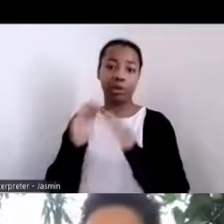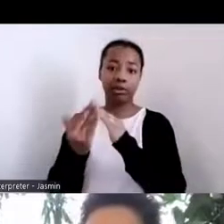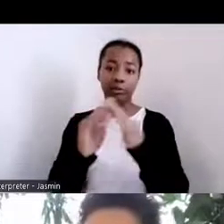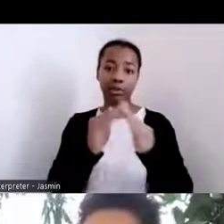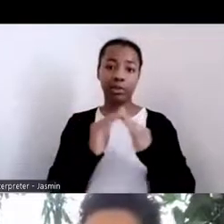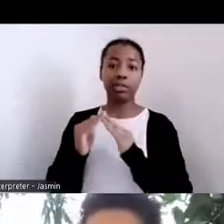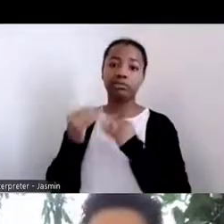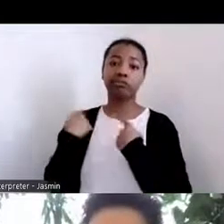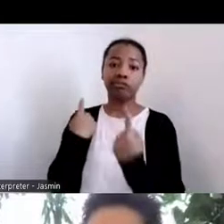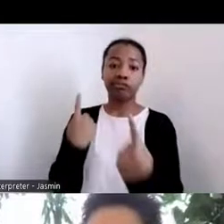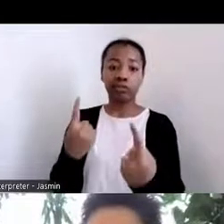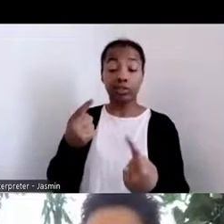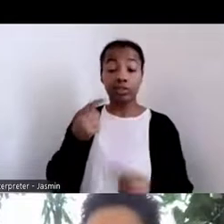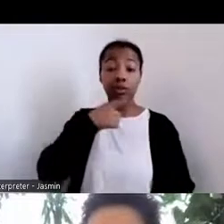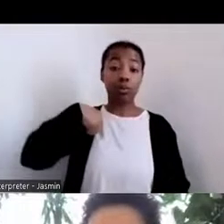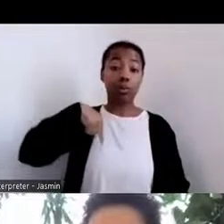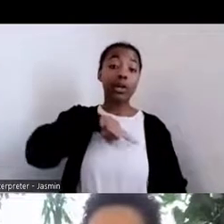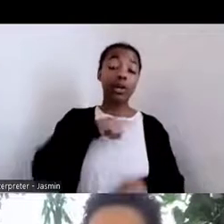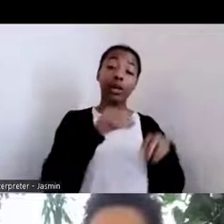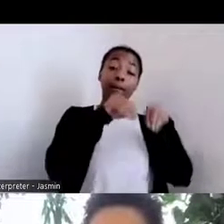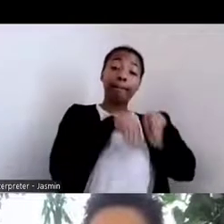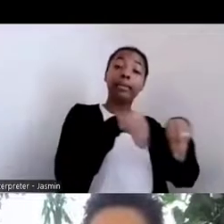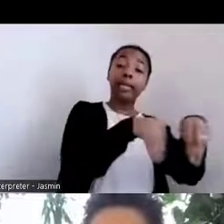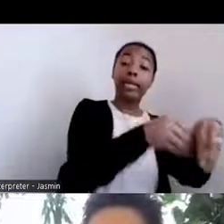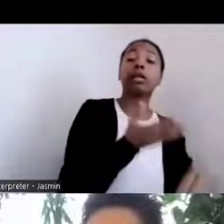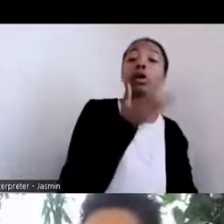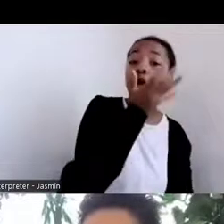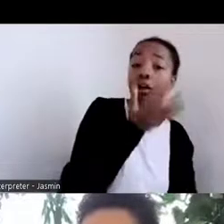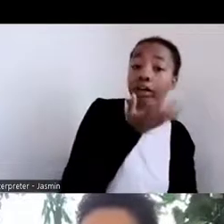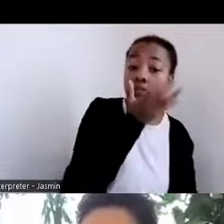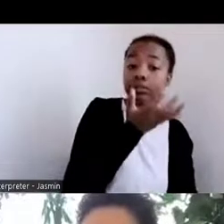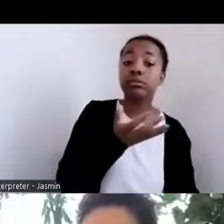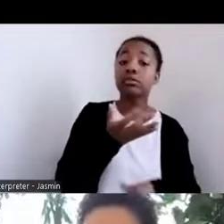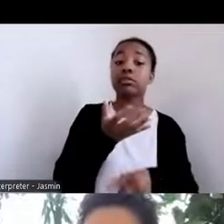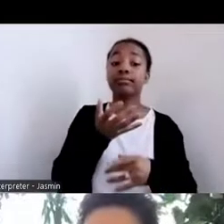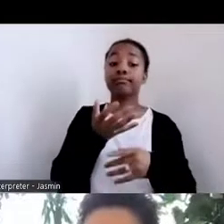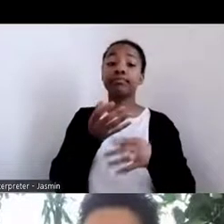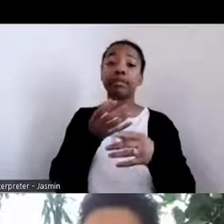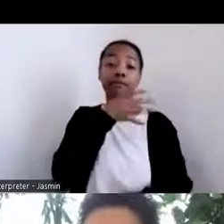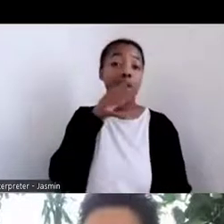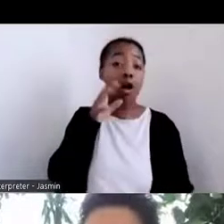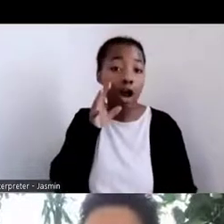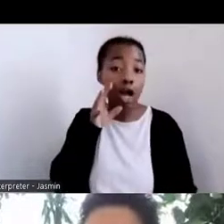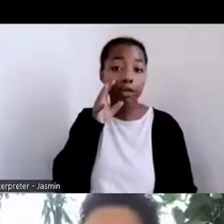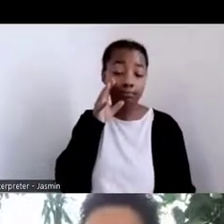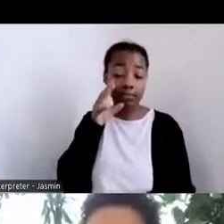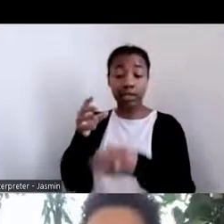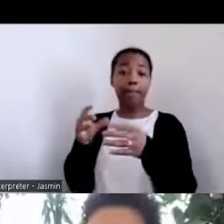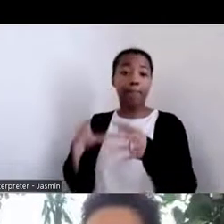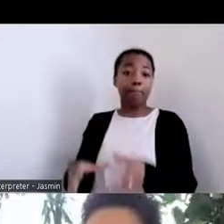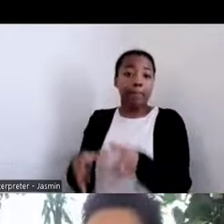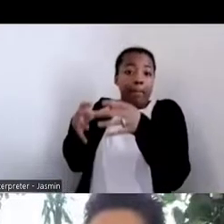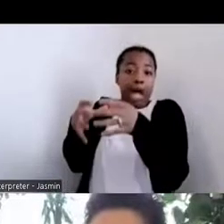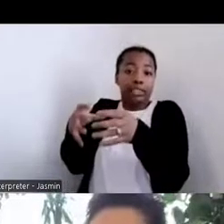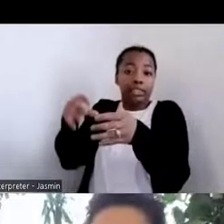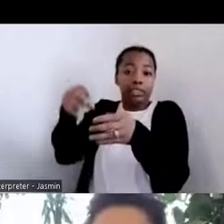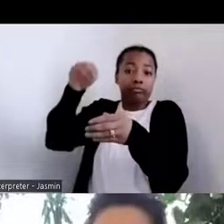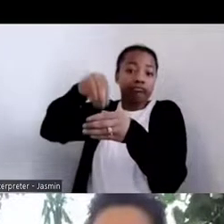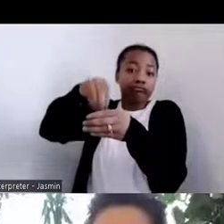farmings, and even planting in pots or even in containers. Because we know that many people may not have the health